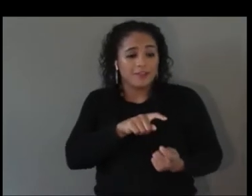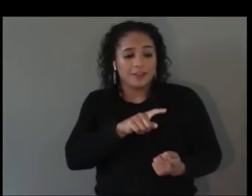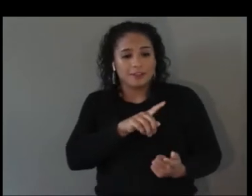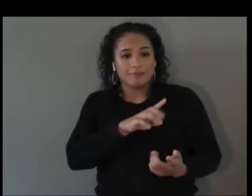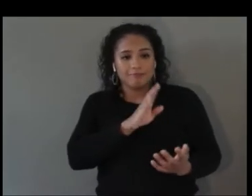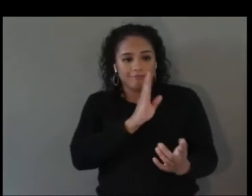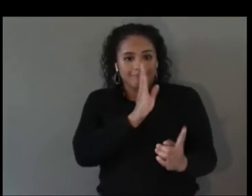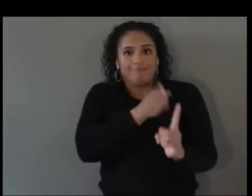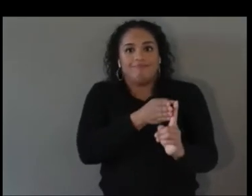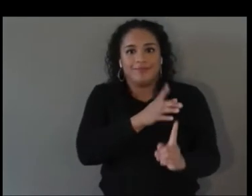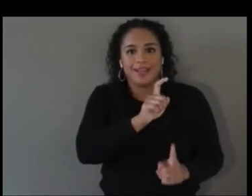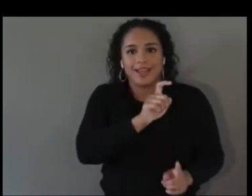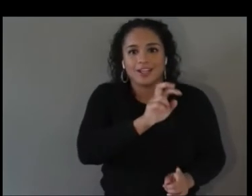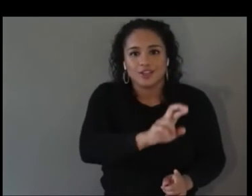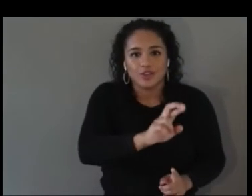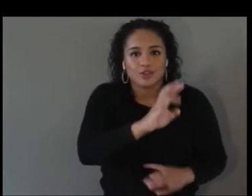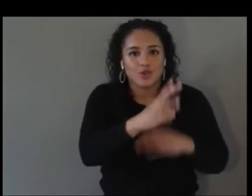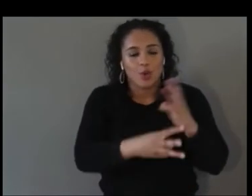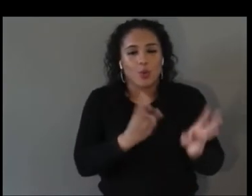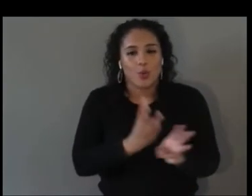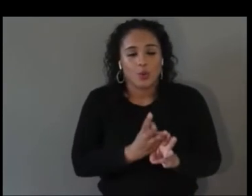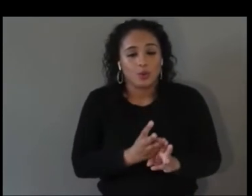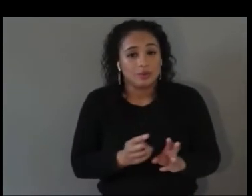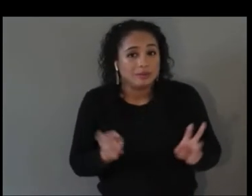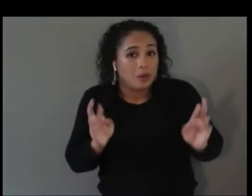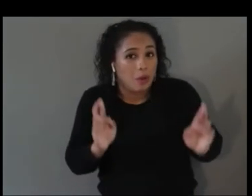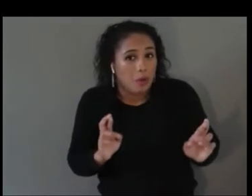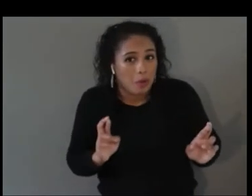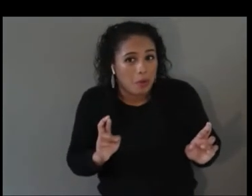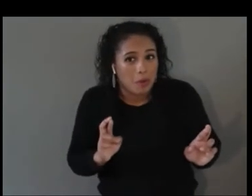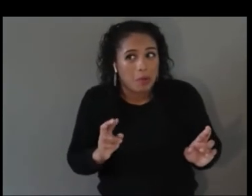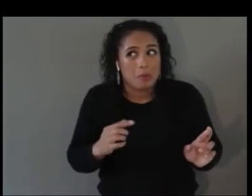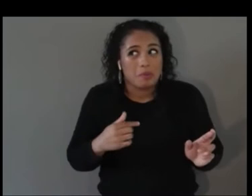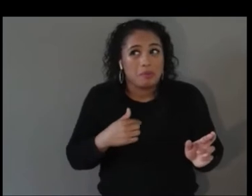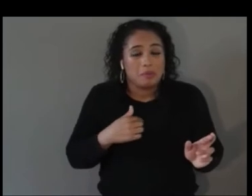I’m wrong and someone can correct me, or I hope someone would get in touch with me and I can help them